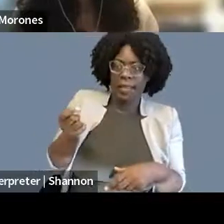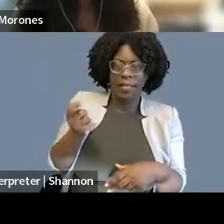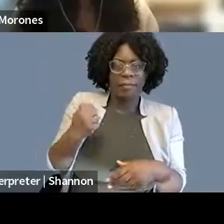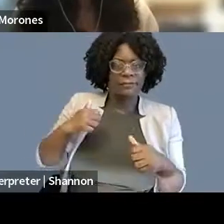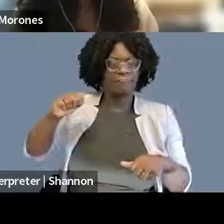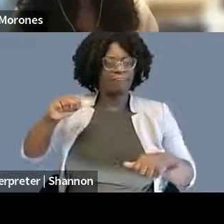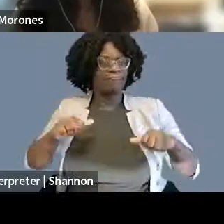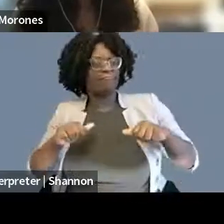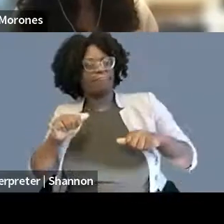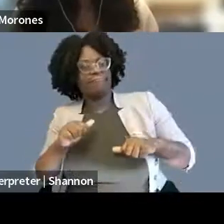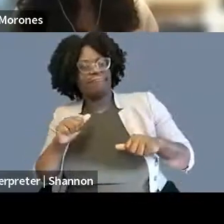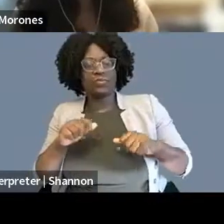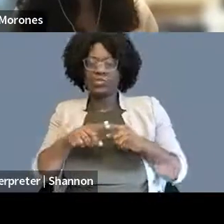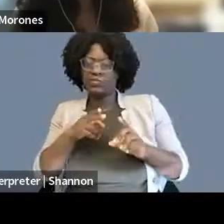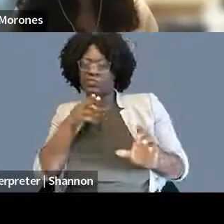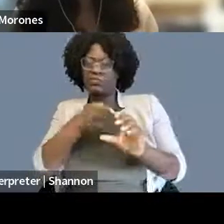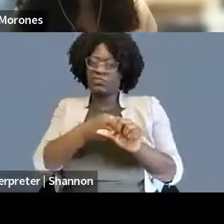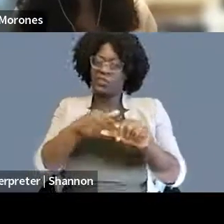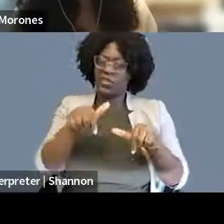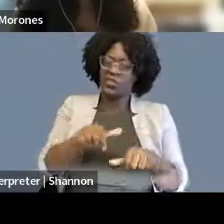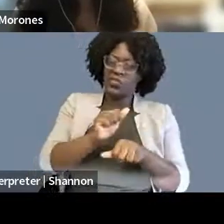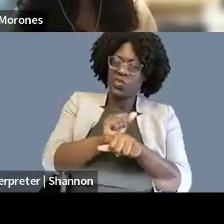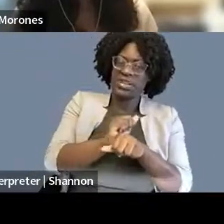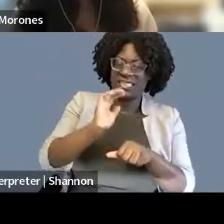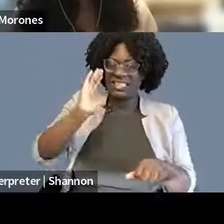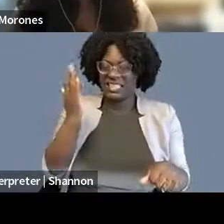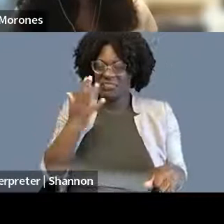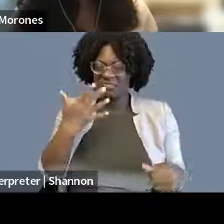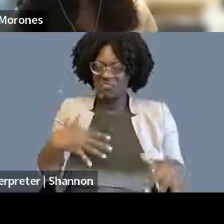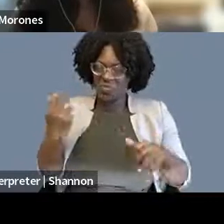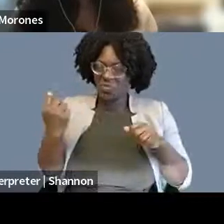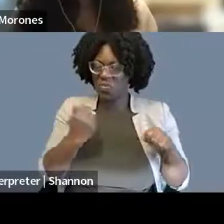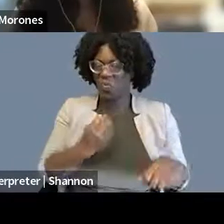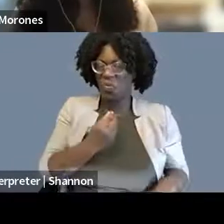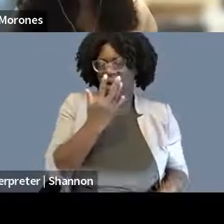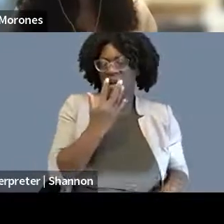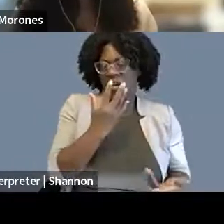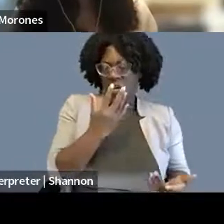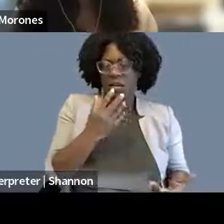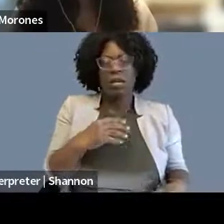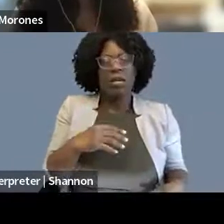of it may seem very sort of like white and free speech has been sort of co-opted